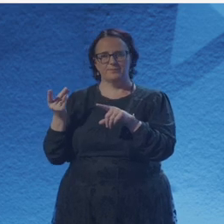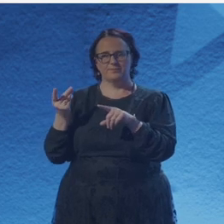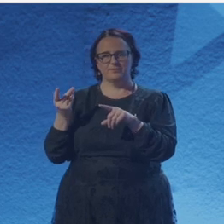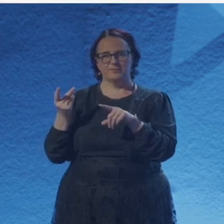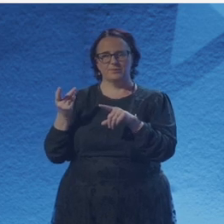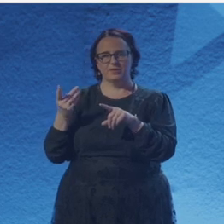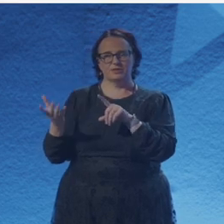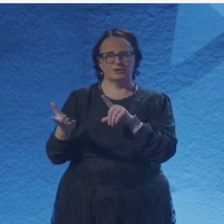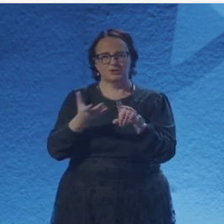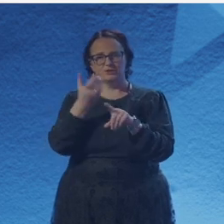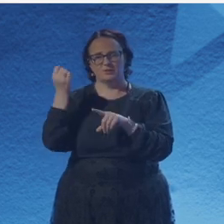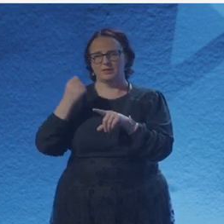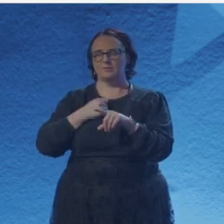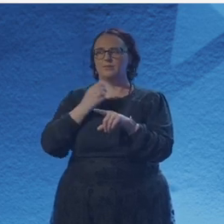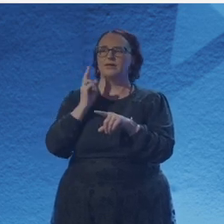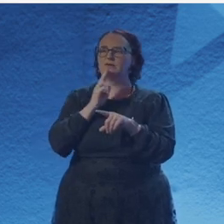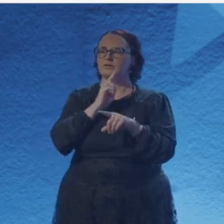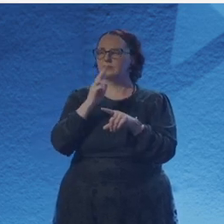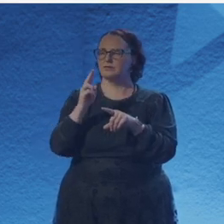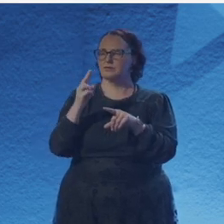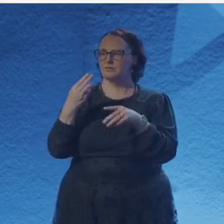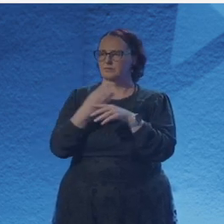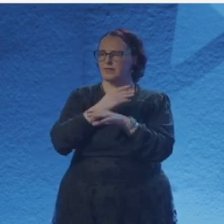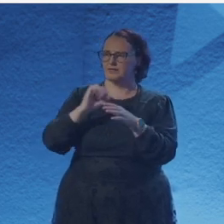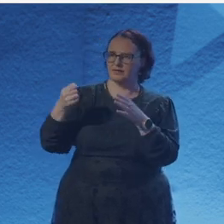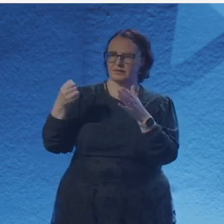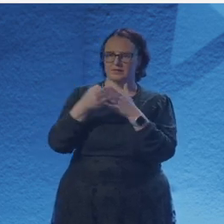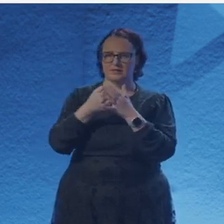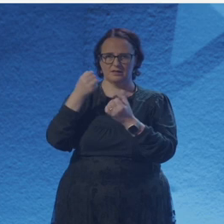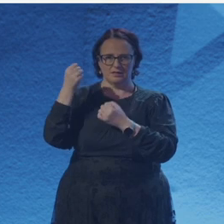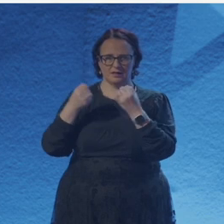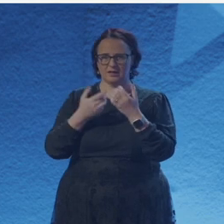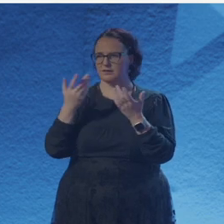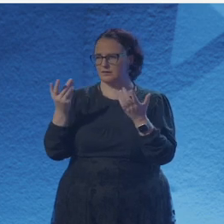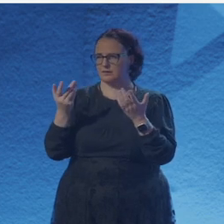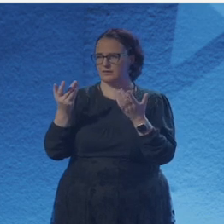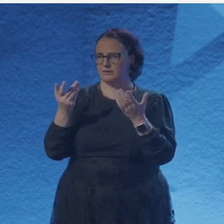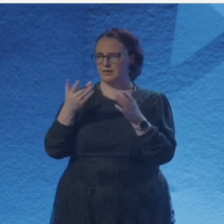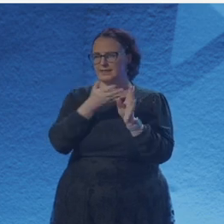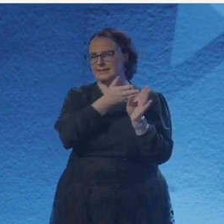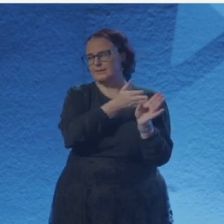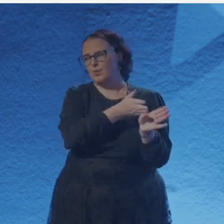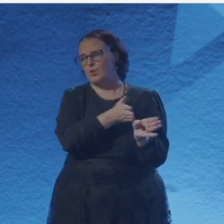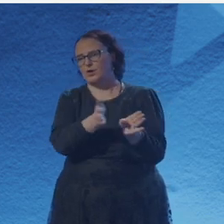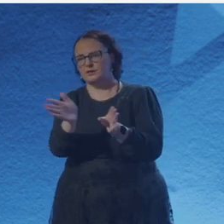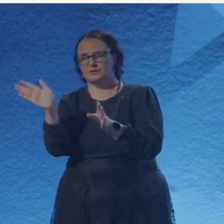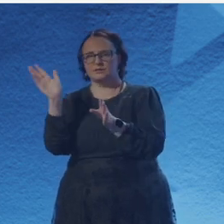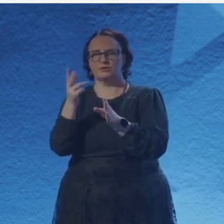But I do not feel so When I hunted in my darkness of my abyss to find the pure intentions of a liar and a thief.